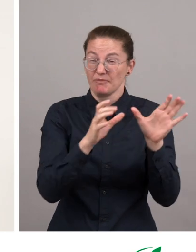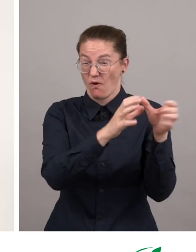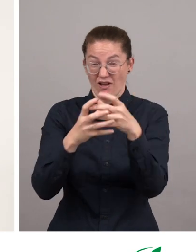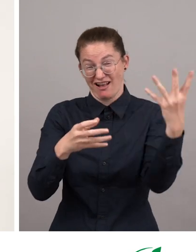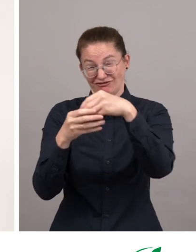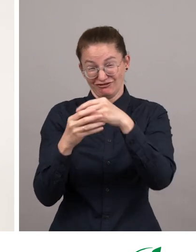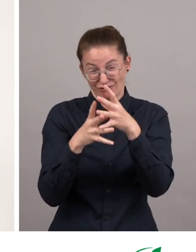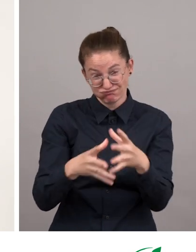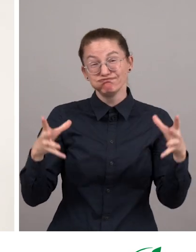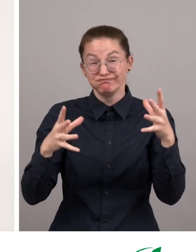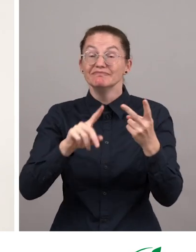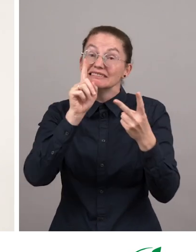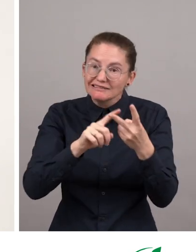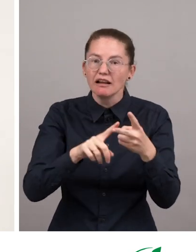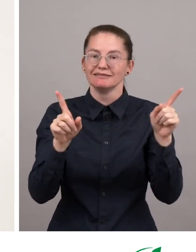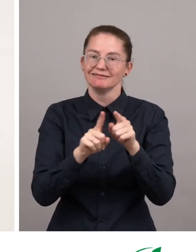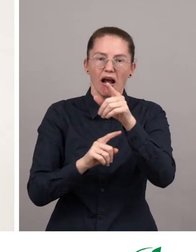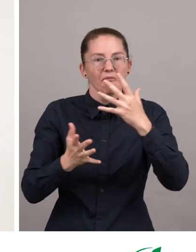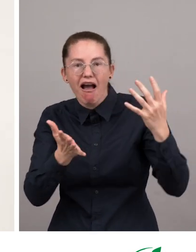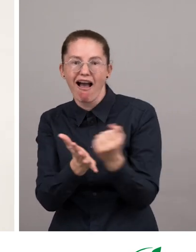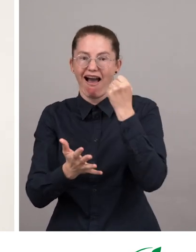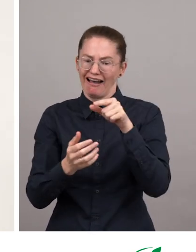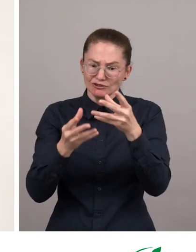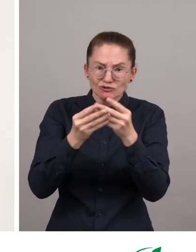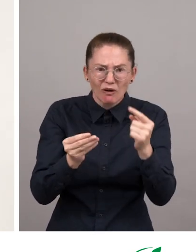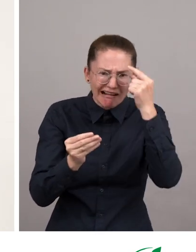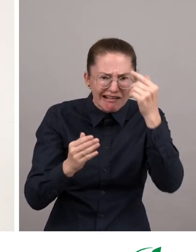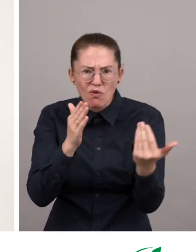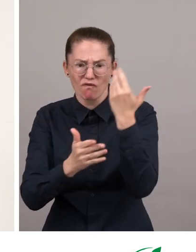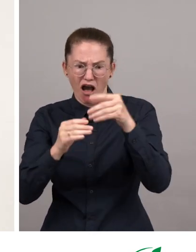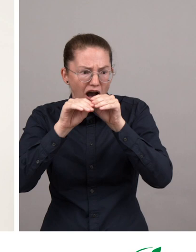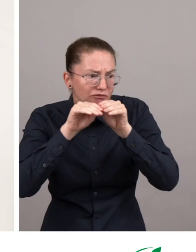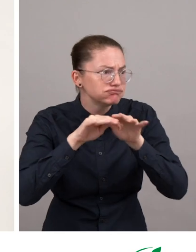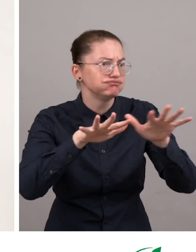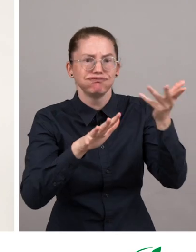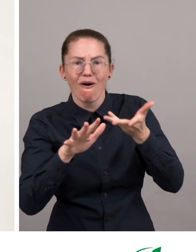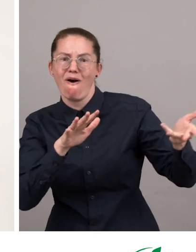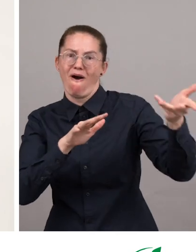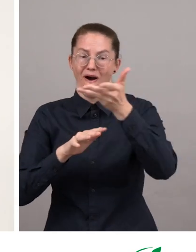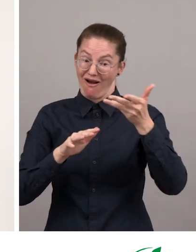And secondly, you have the possibility, if your solution is innovative and scalable to be part of exclusive